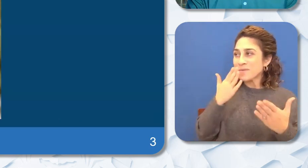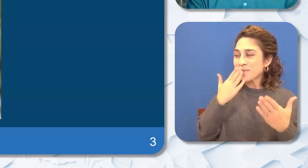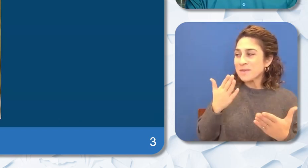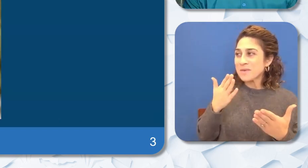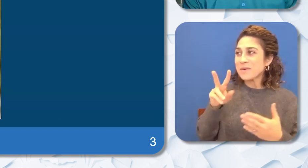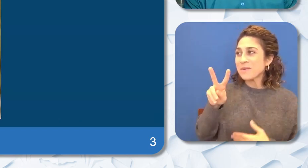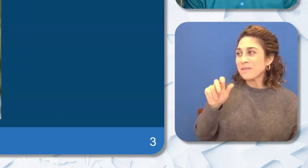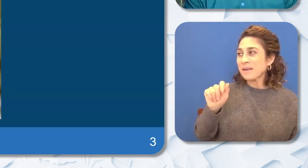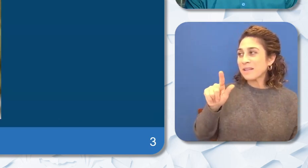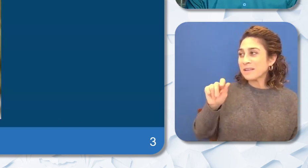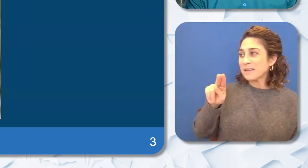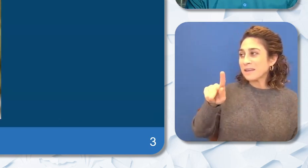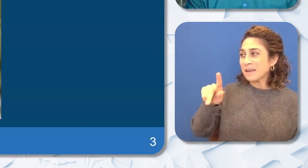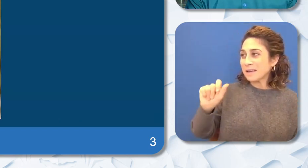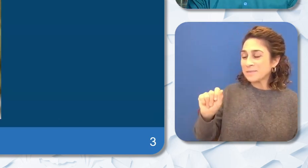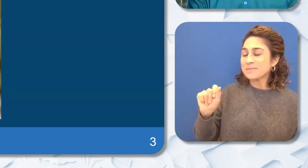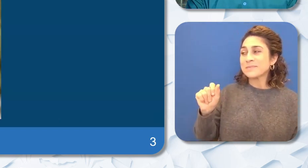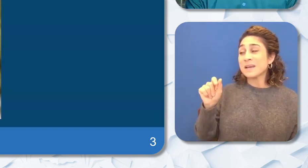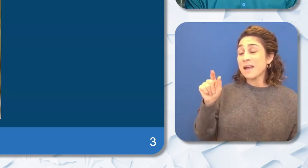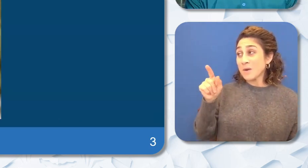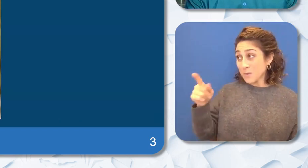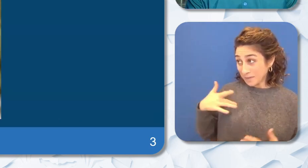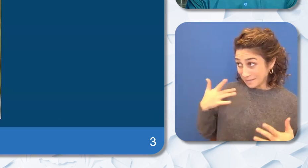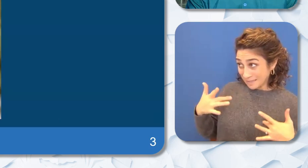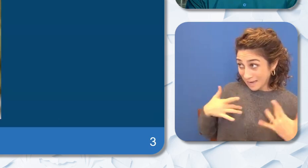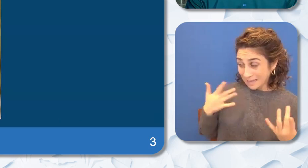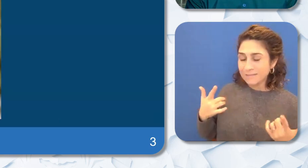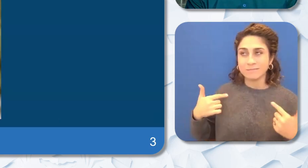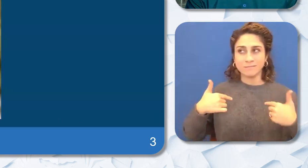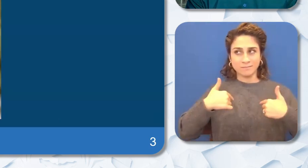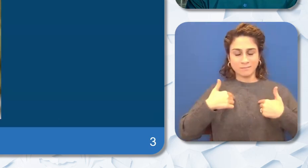appreciate it and as you stated you're excited to be here. I am excited to be here and I know